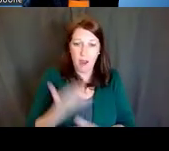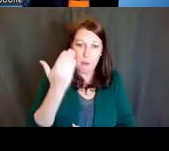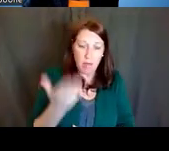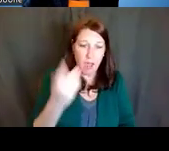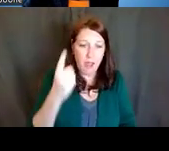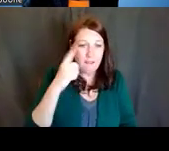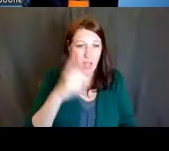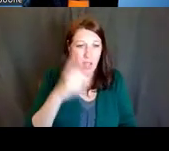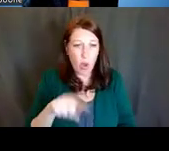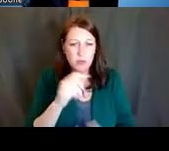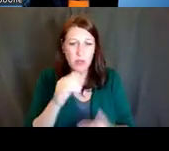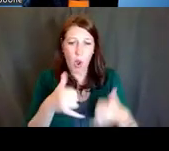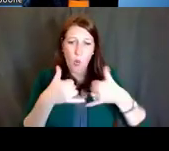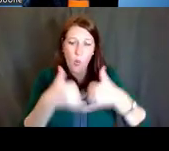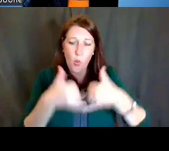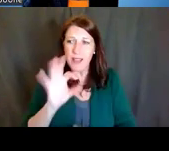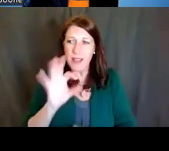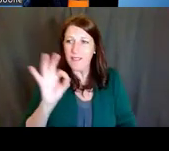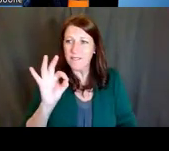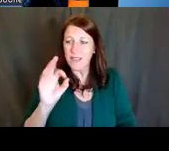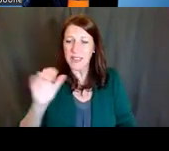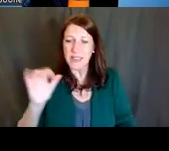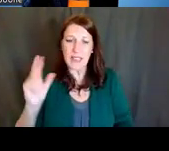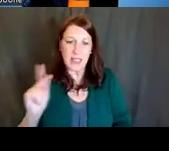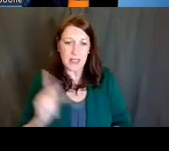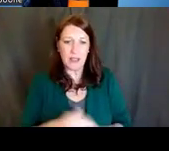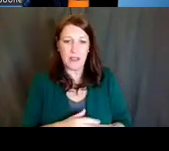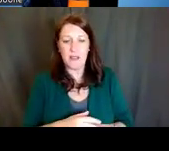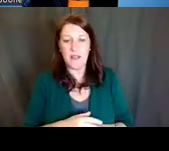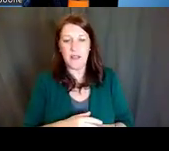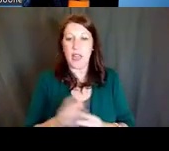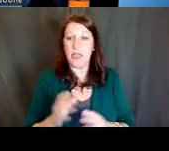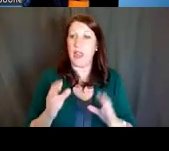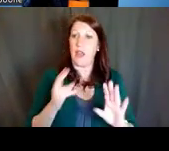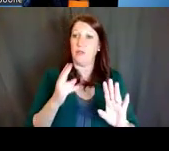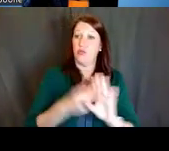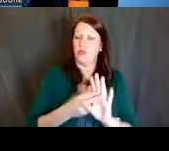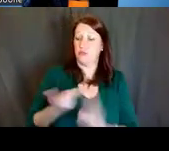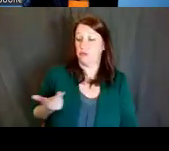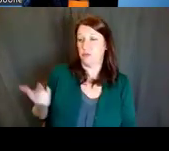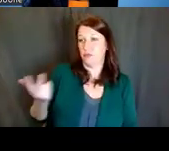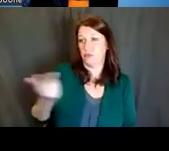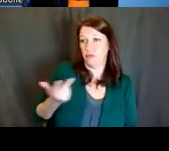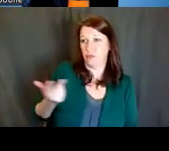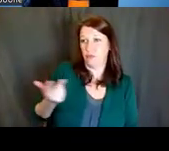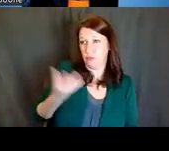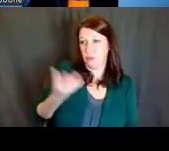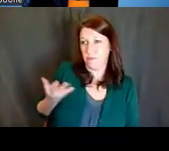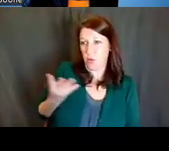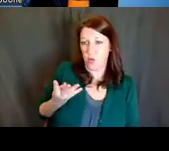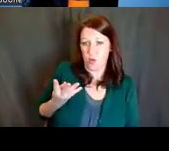and other important information. I'm joined during this session by three of my esteemed colleagues, Dr. Amanda Boyce,